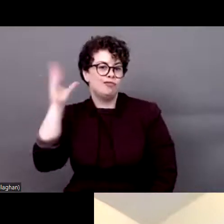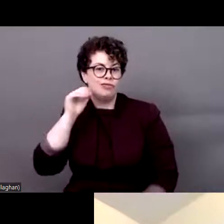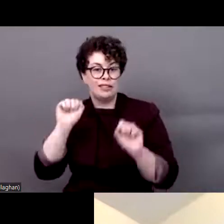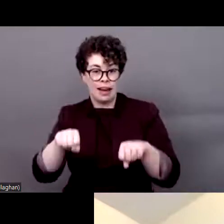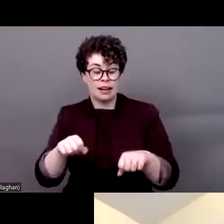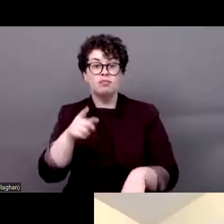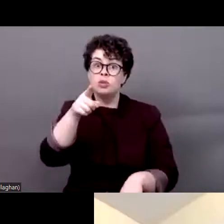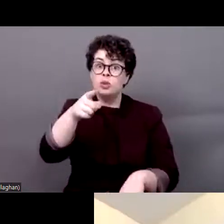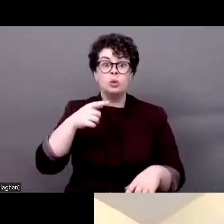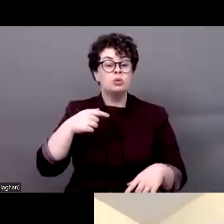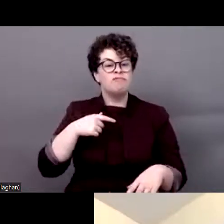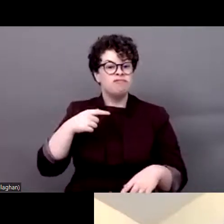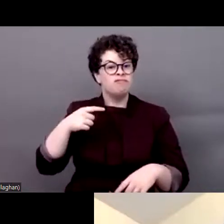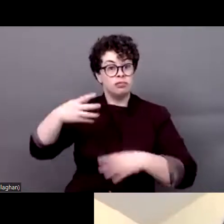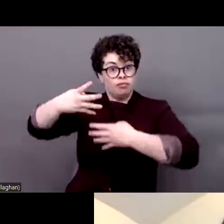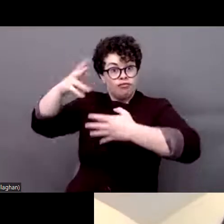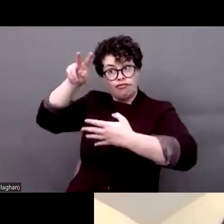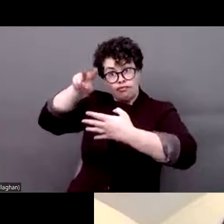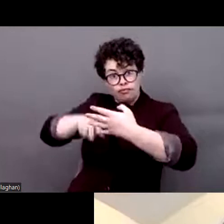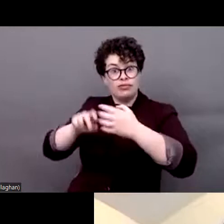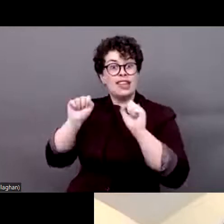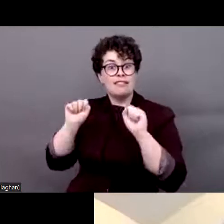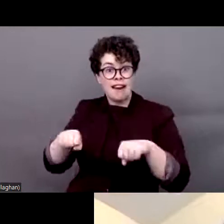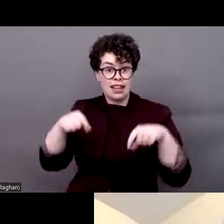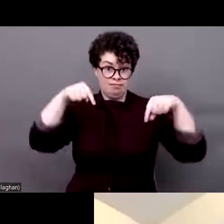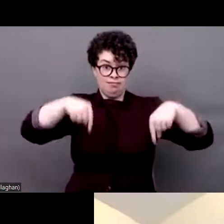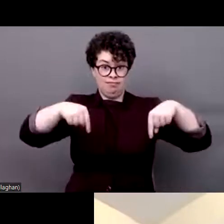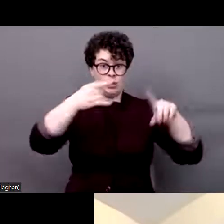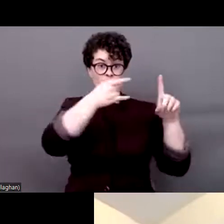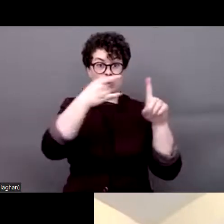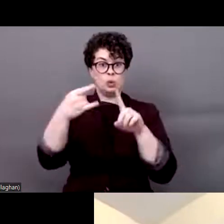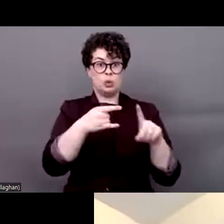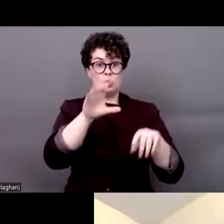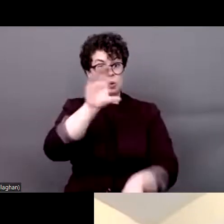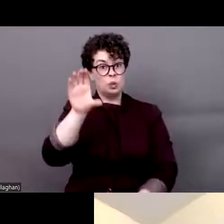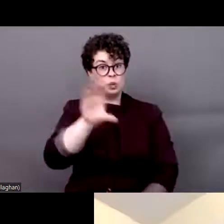be available in English in the Zoom